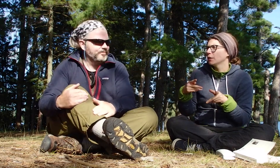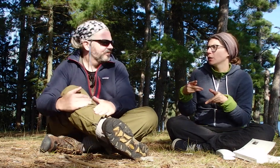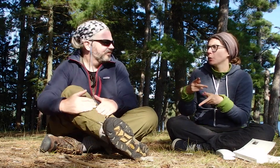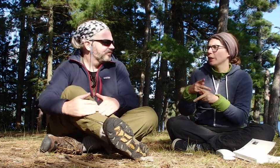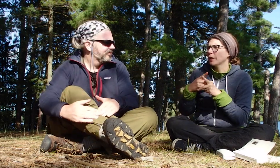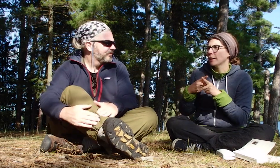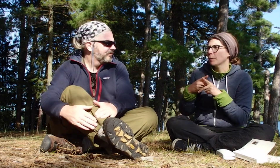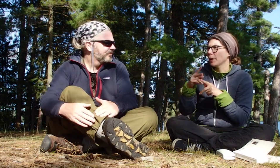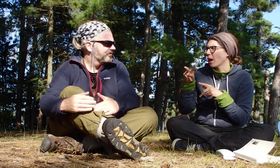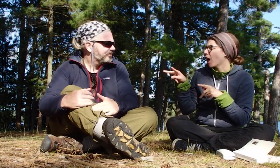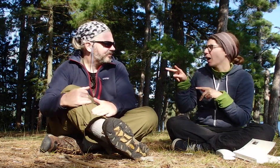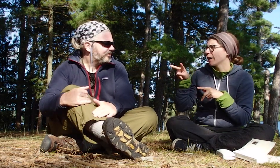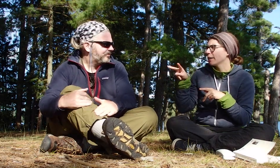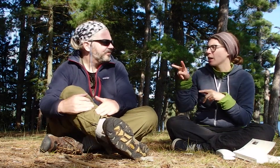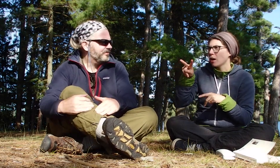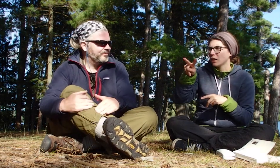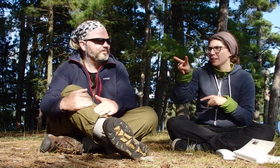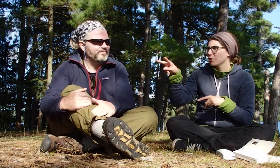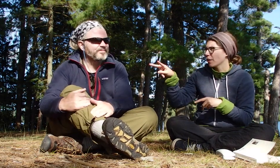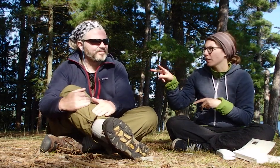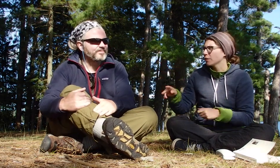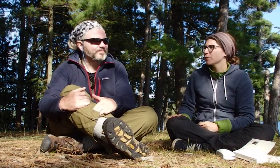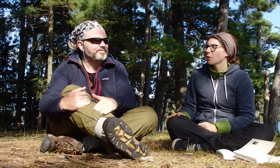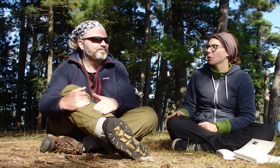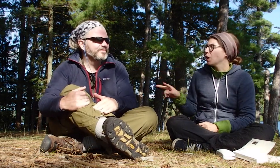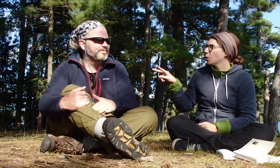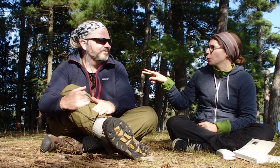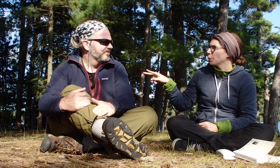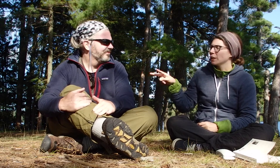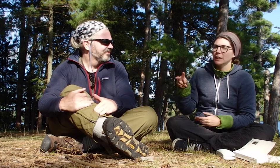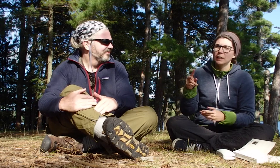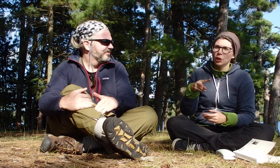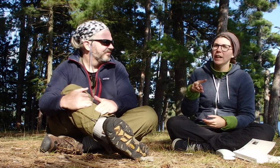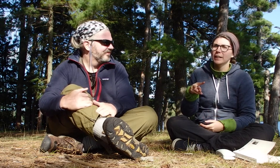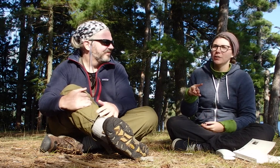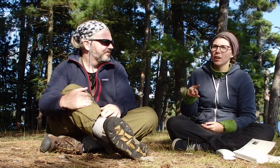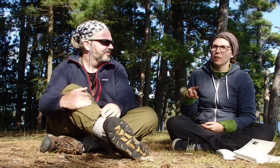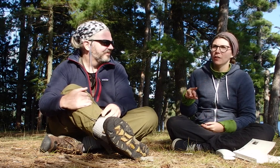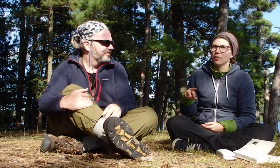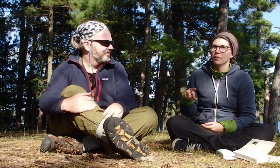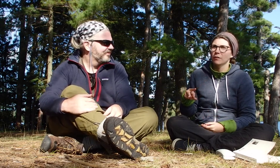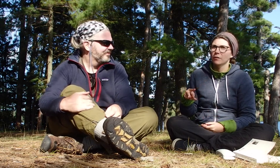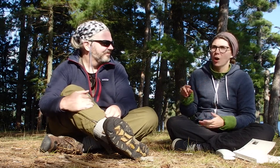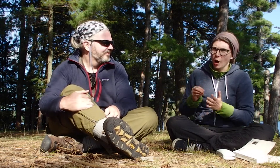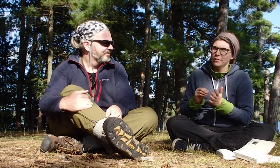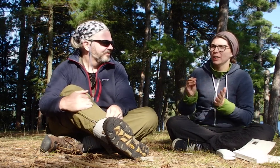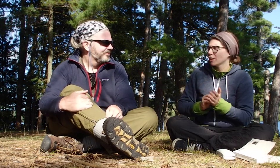But we keep an eye on each other, so we look at each other often.